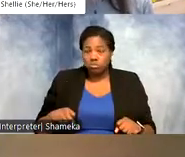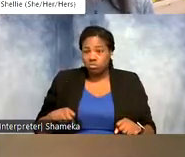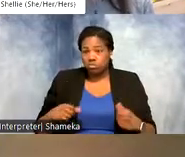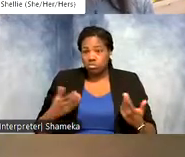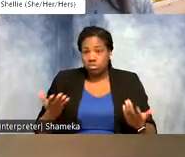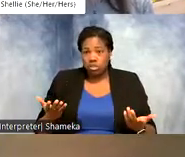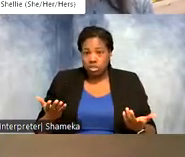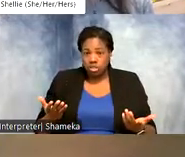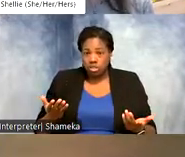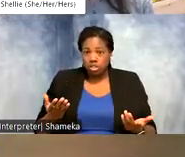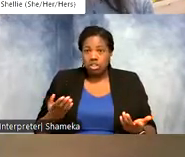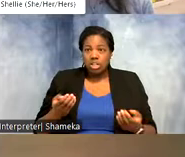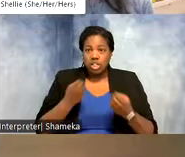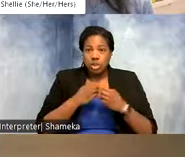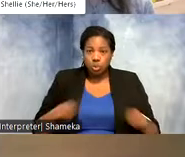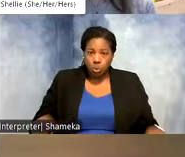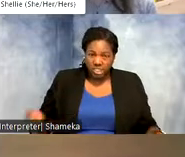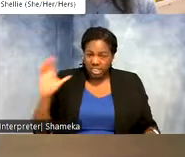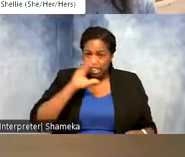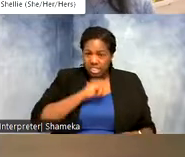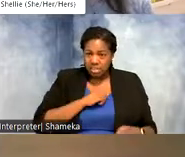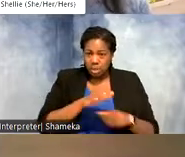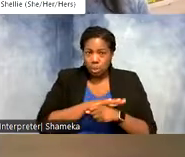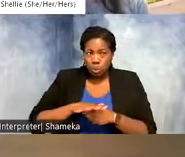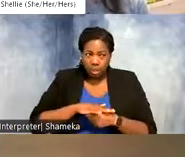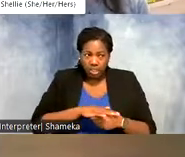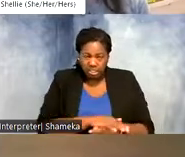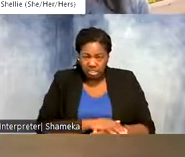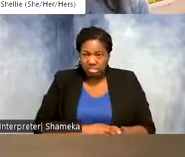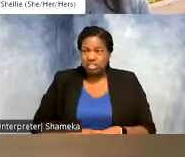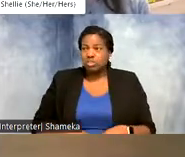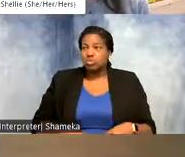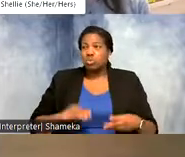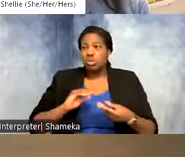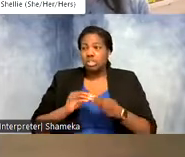applying equations to estimate locations of birds, or numbers of birds. But it can be even